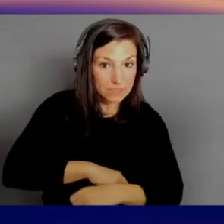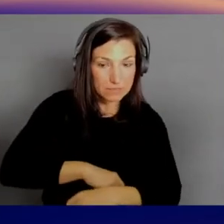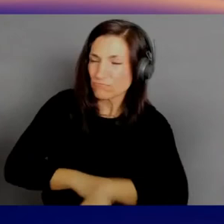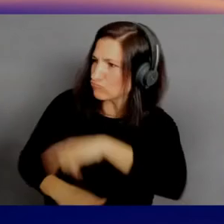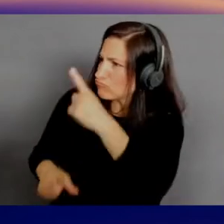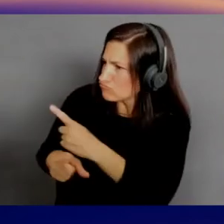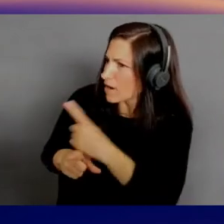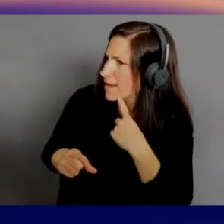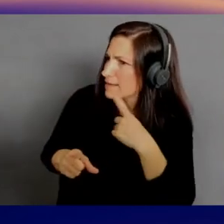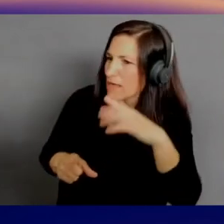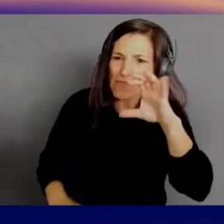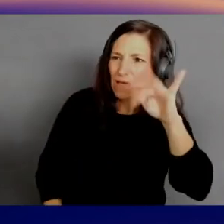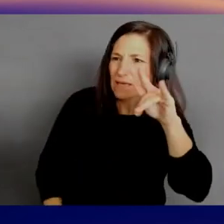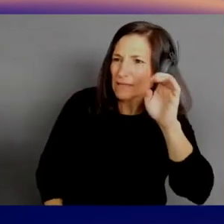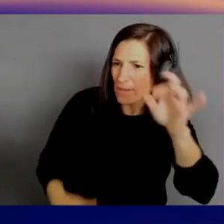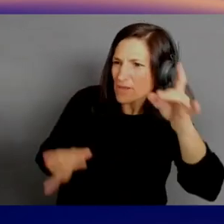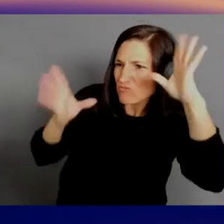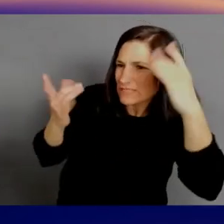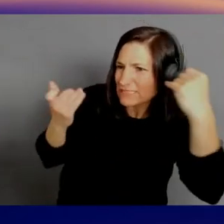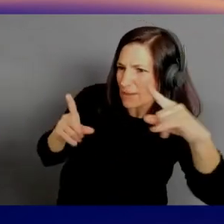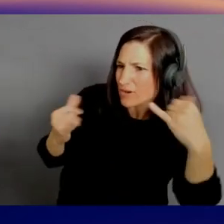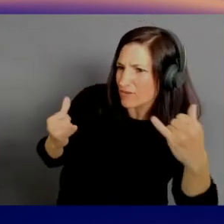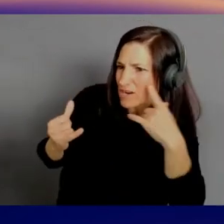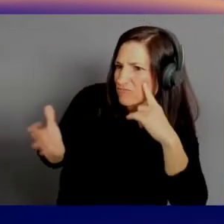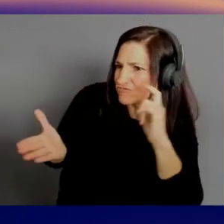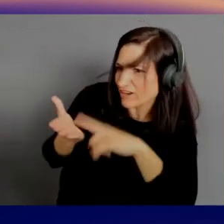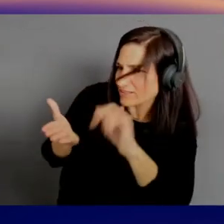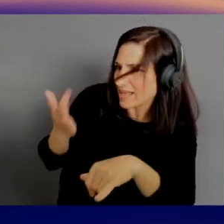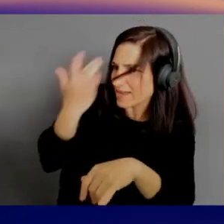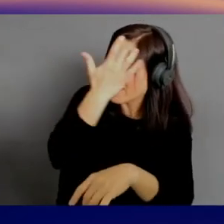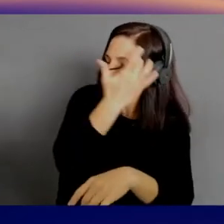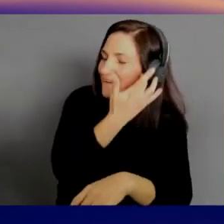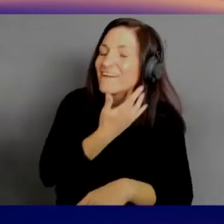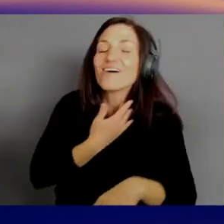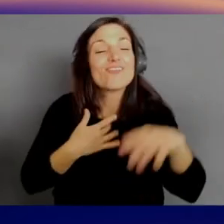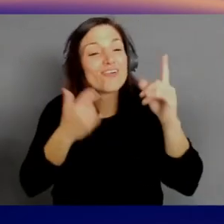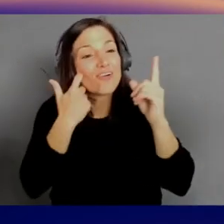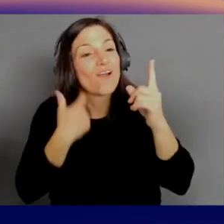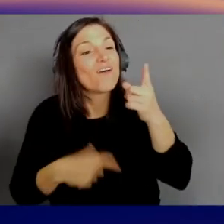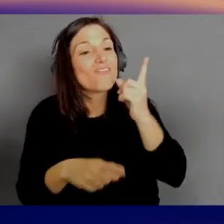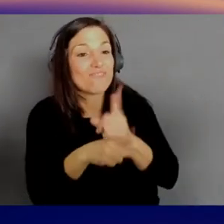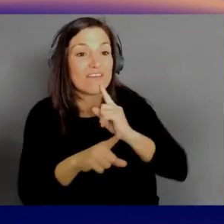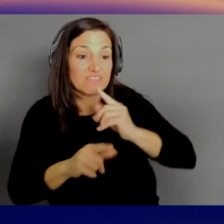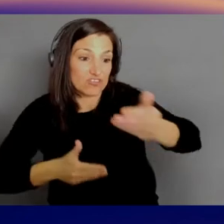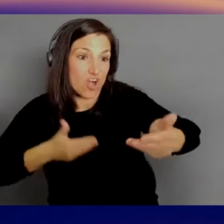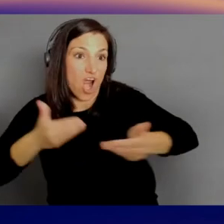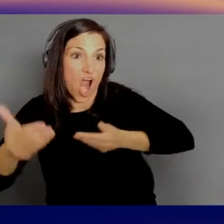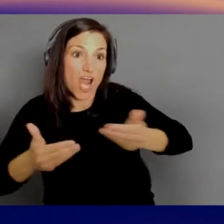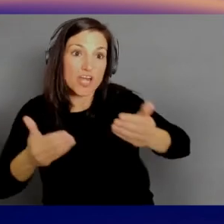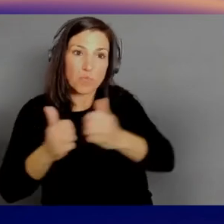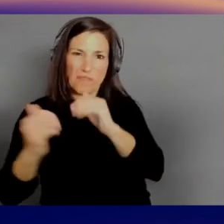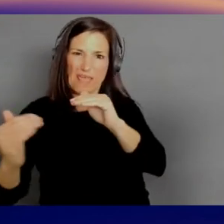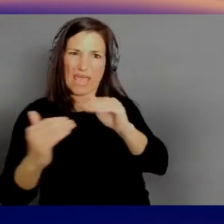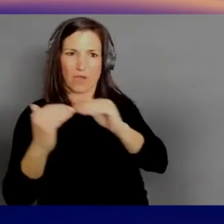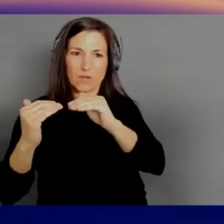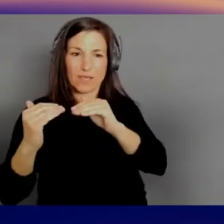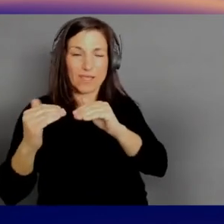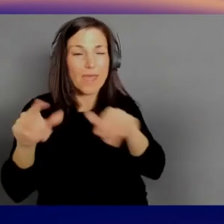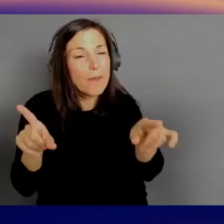The fact that socially, you're hiring with equity, and that you have a governance that can be inspected. So you have to prove it.